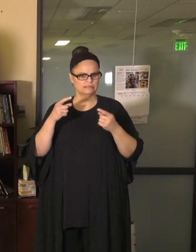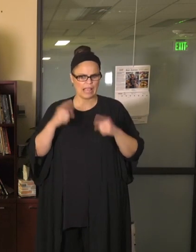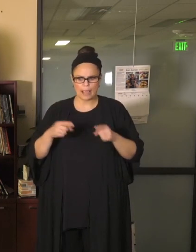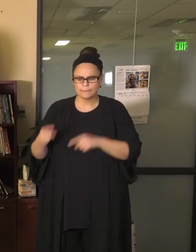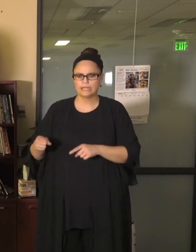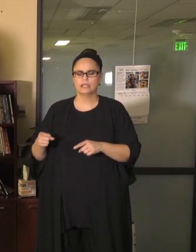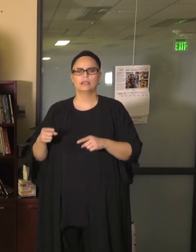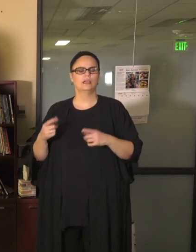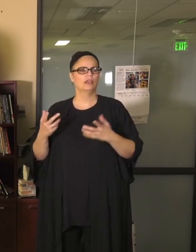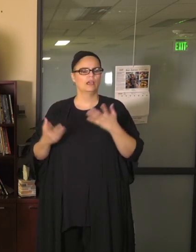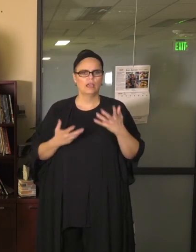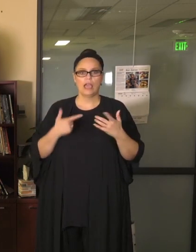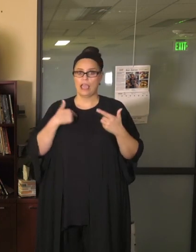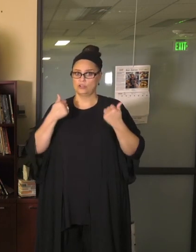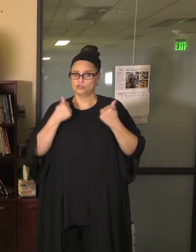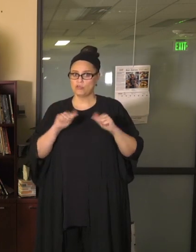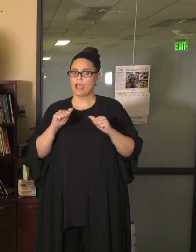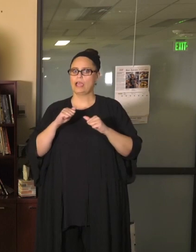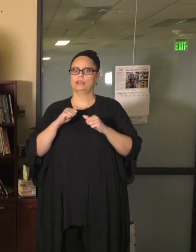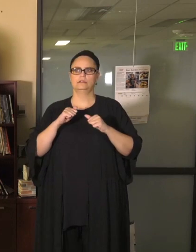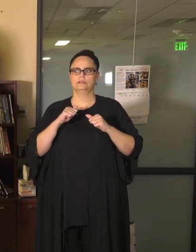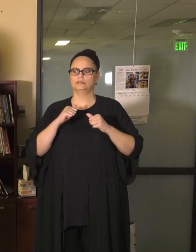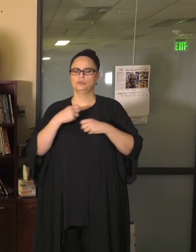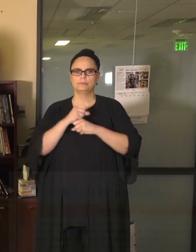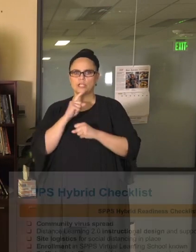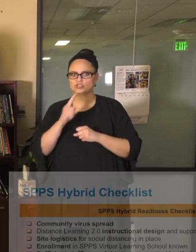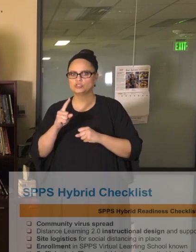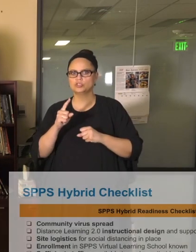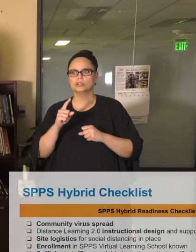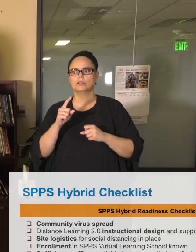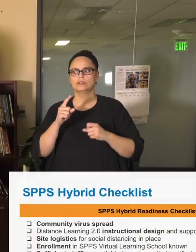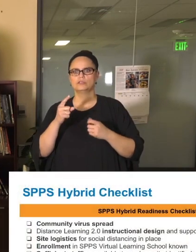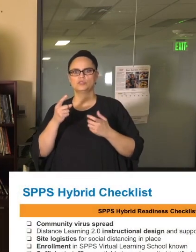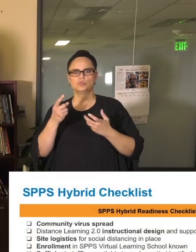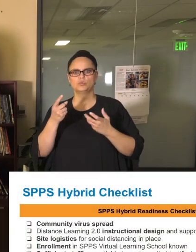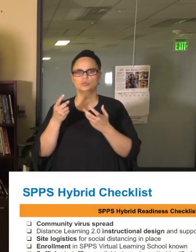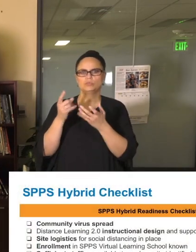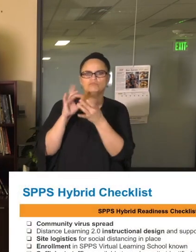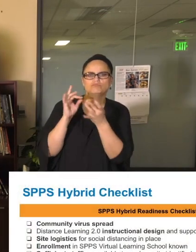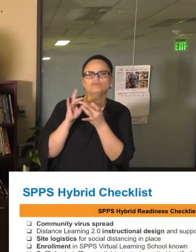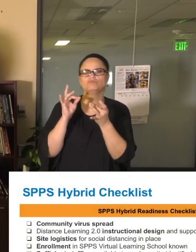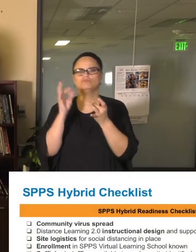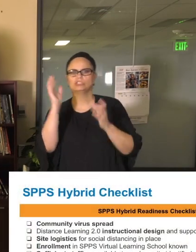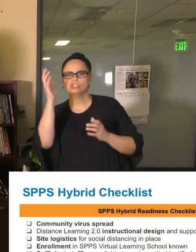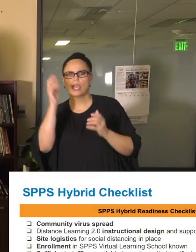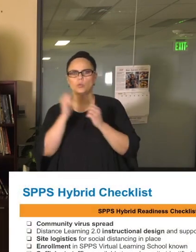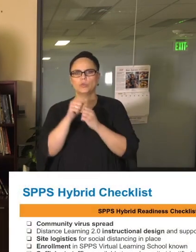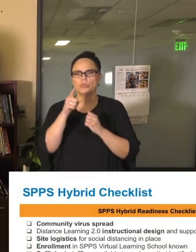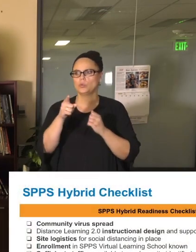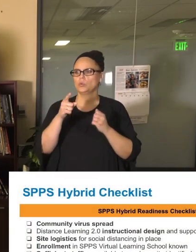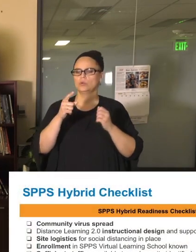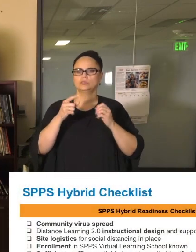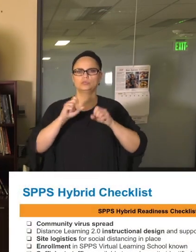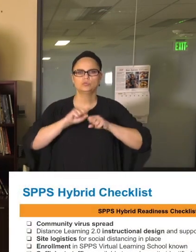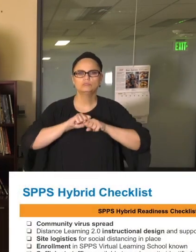I have tried to maintain a regular appearance with you. We have tried to put out information on our website. We have done